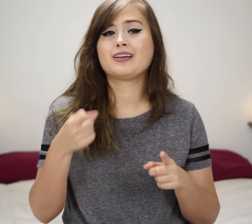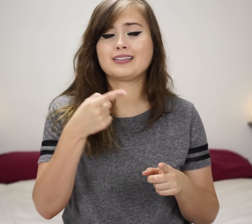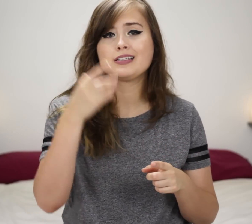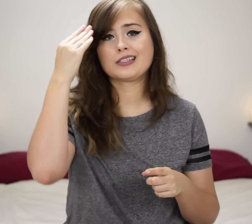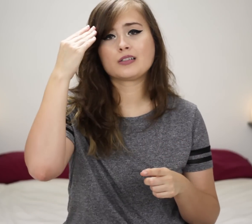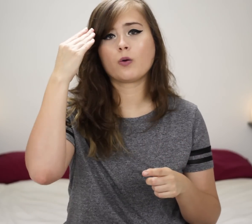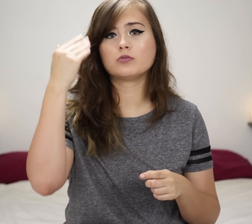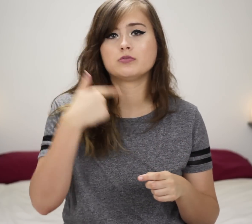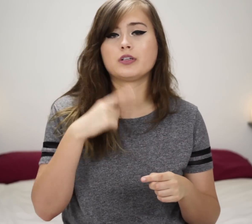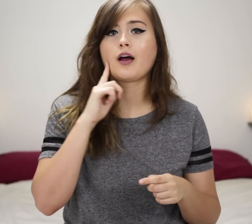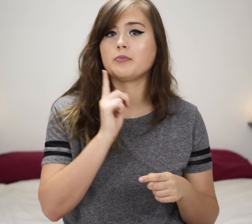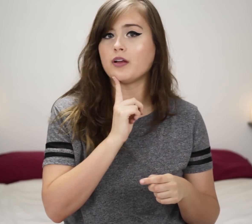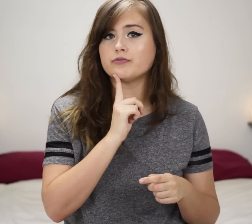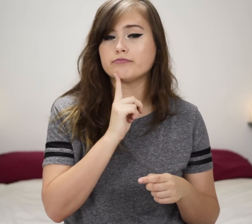This man knows I'm deaf.